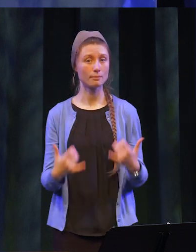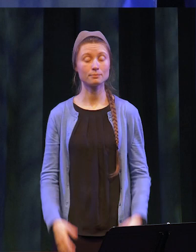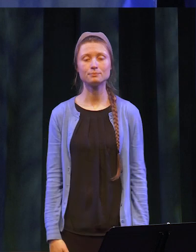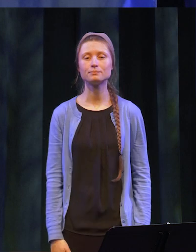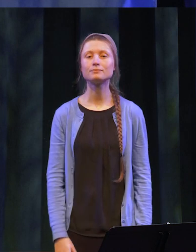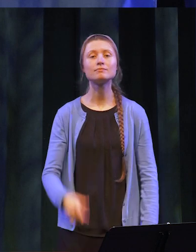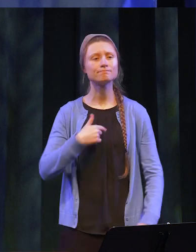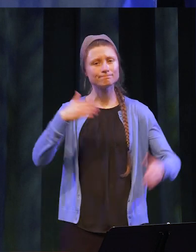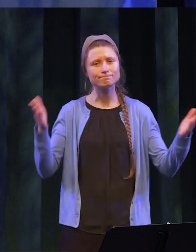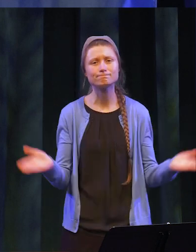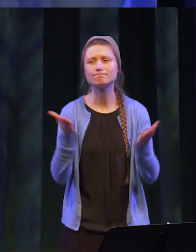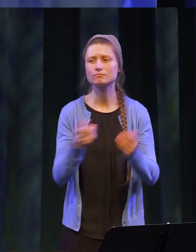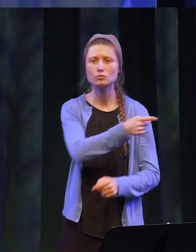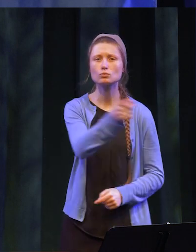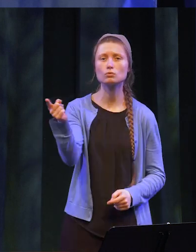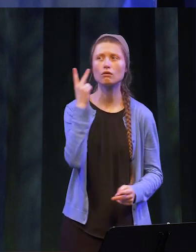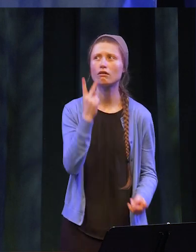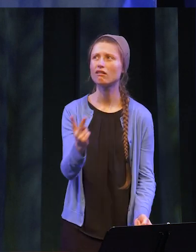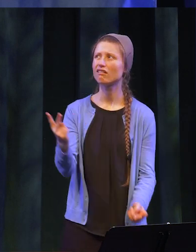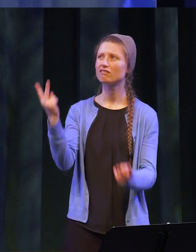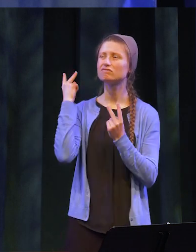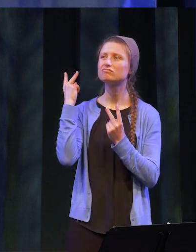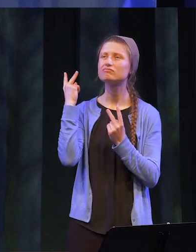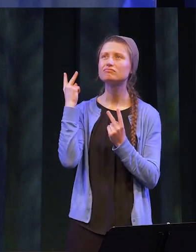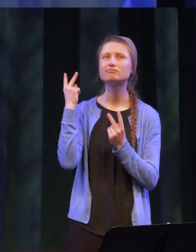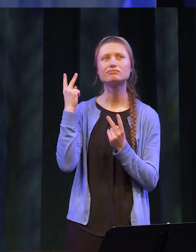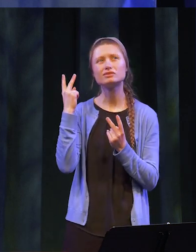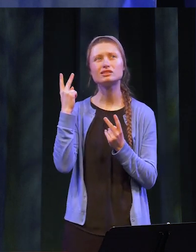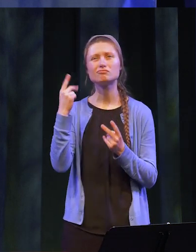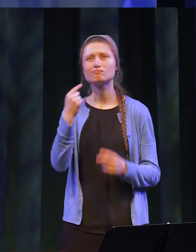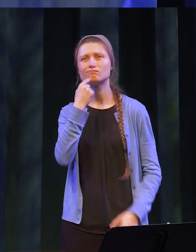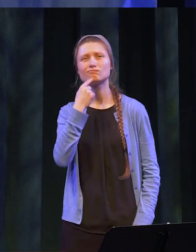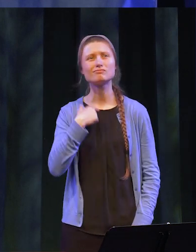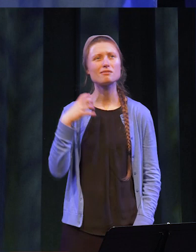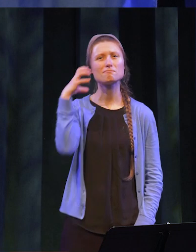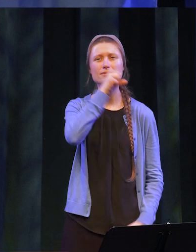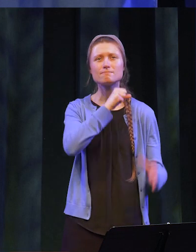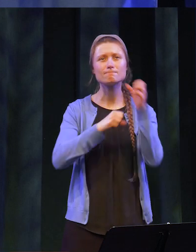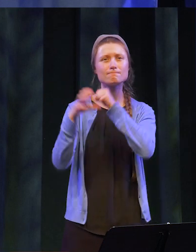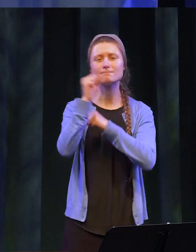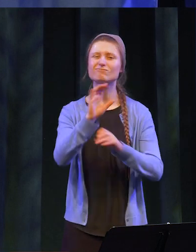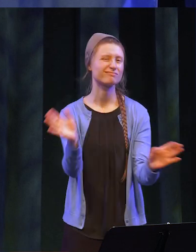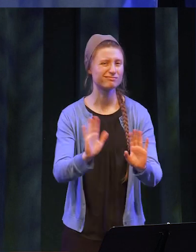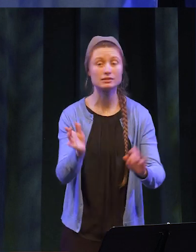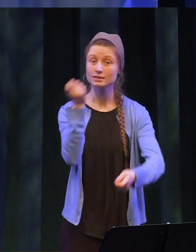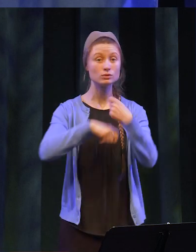you not to look back and reminisce what you may have missed, rather look back and be proud